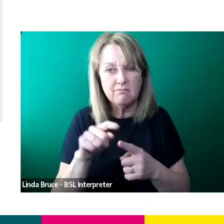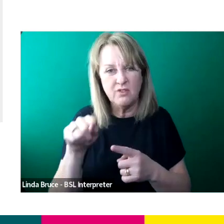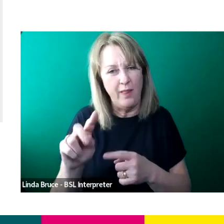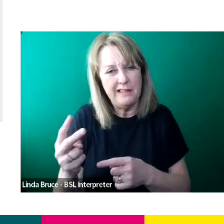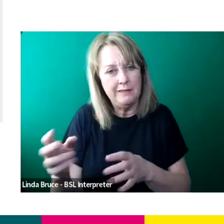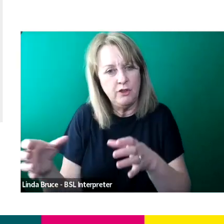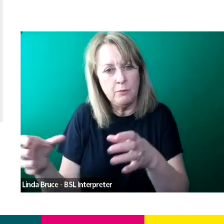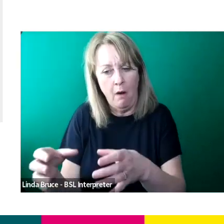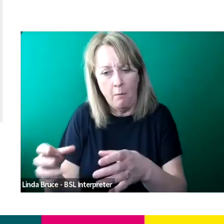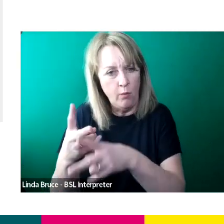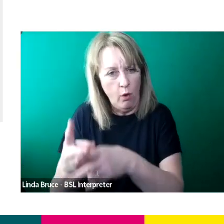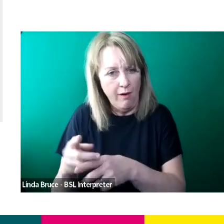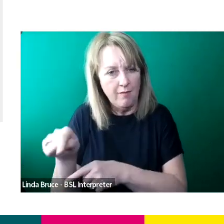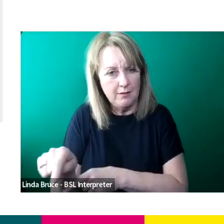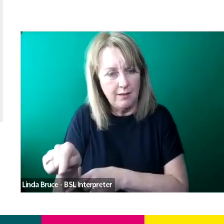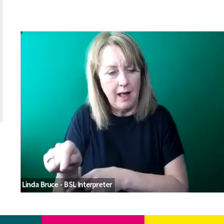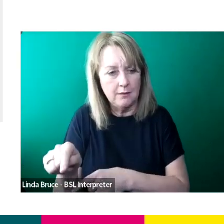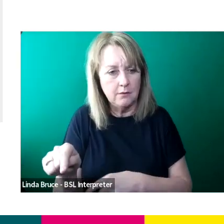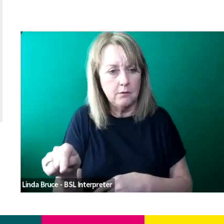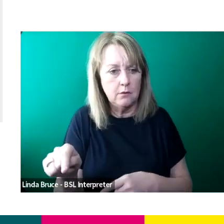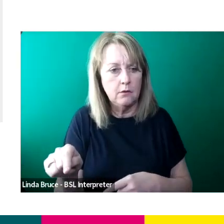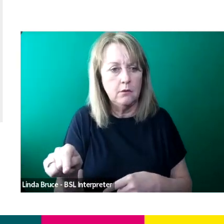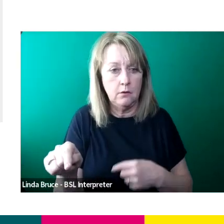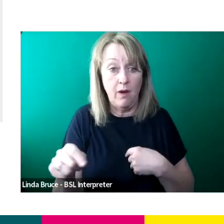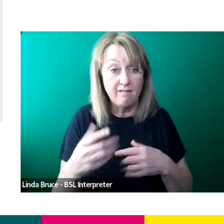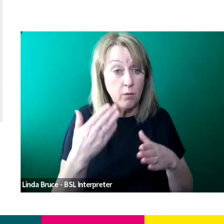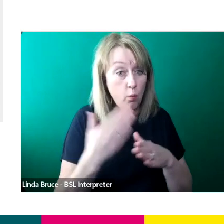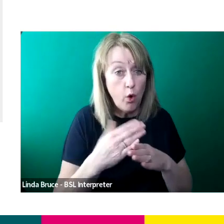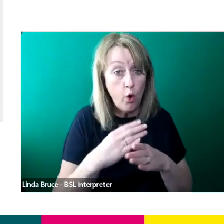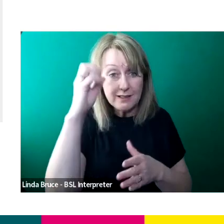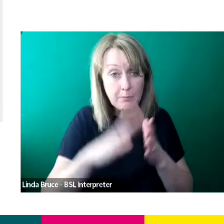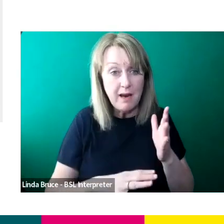But talking from us yet we start work experience which then lead you into run a paid Runner